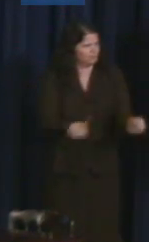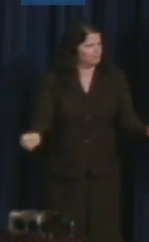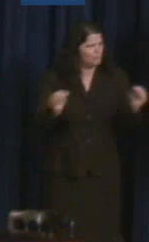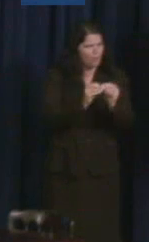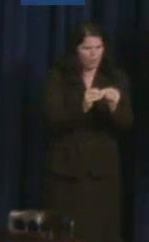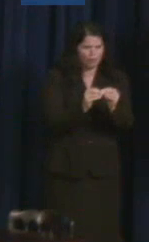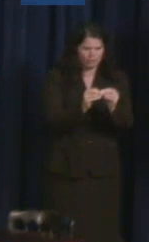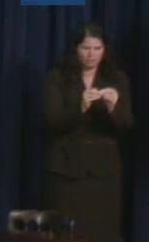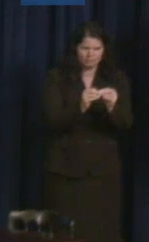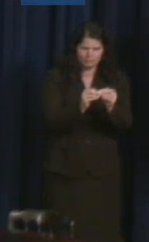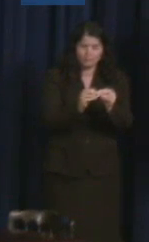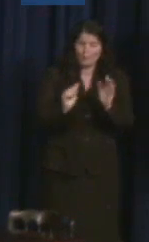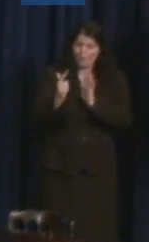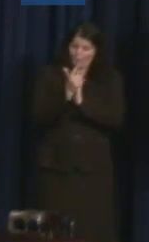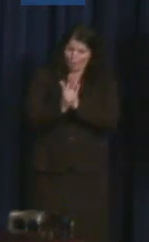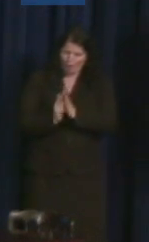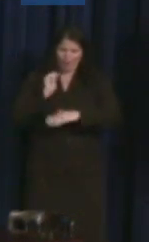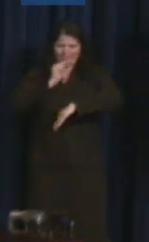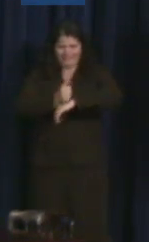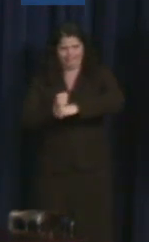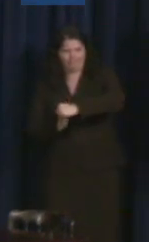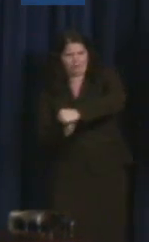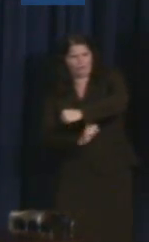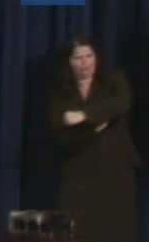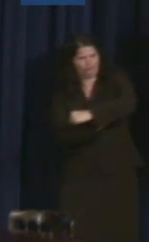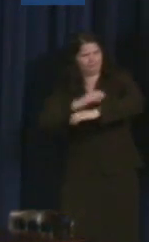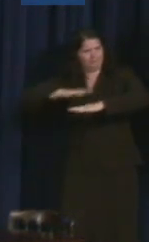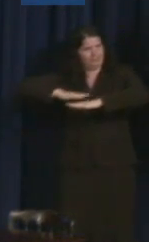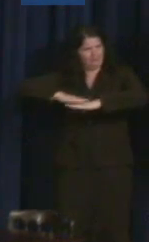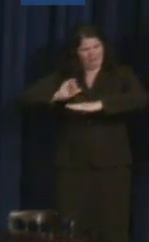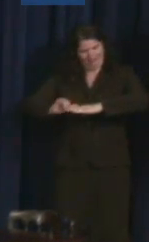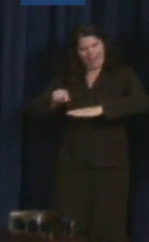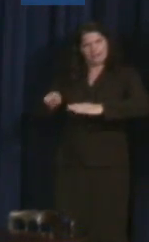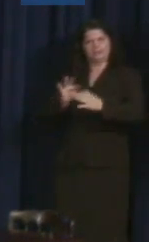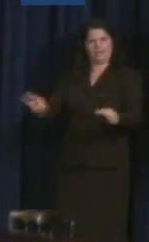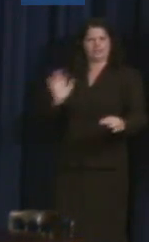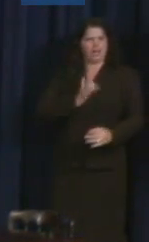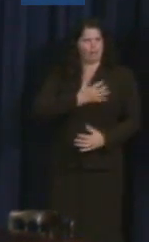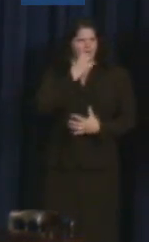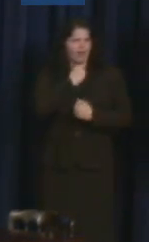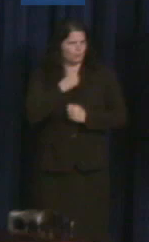So the law is an important foundation. It's a statement of our values. It's the construct on which we build, but the building